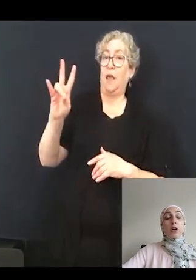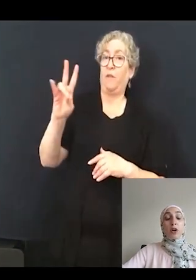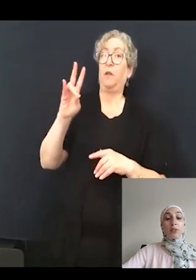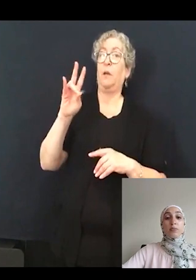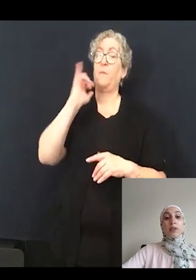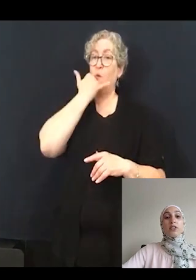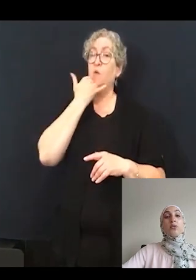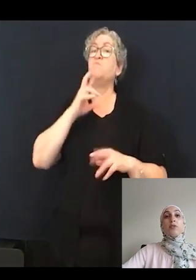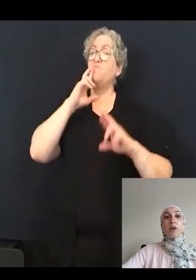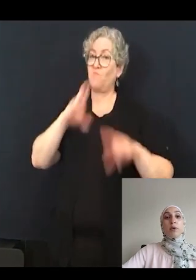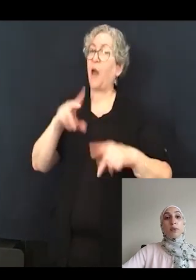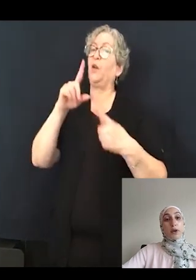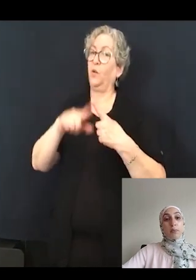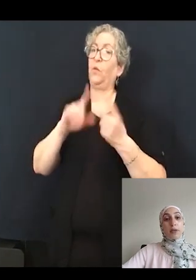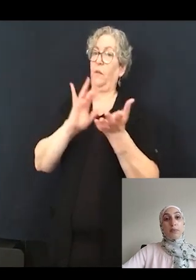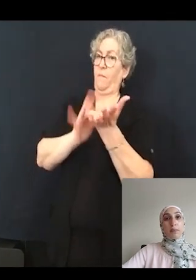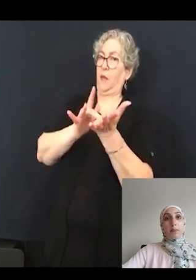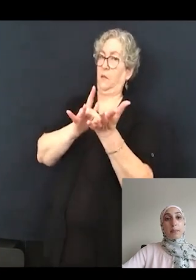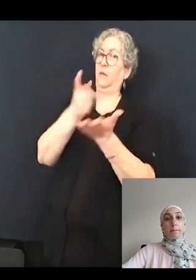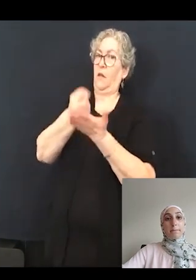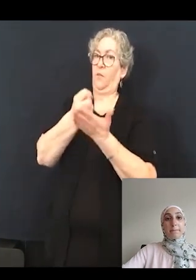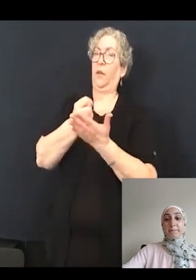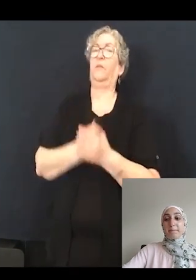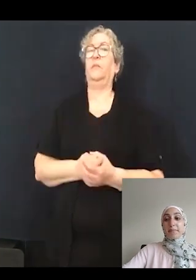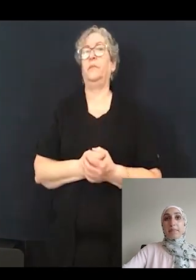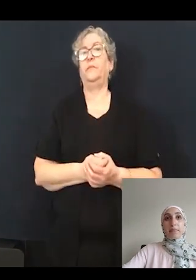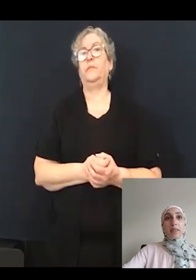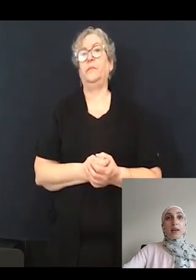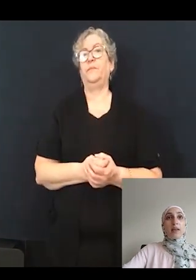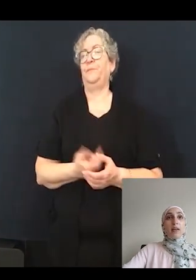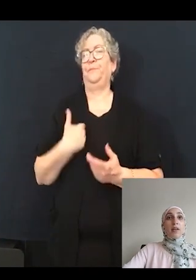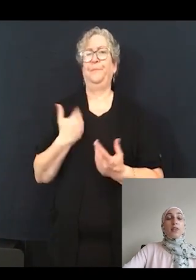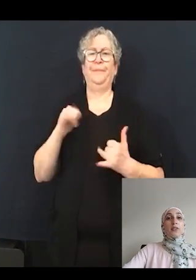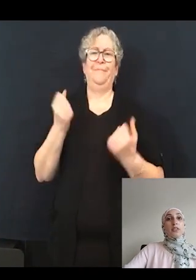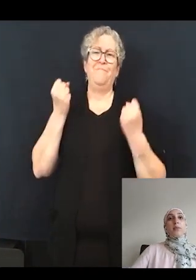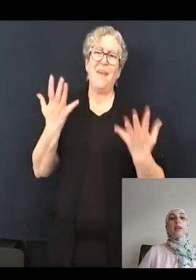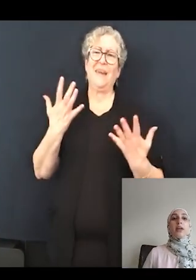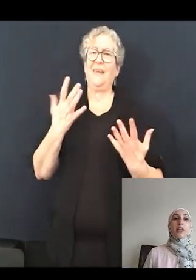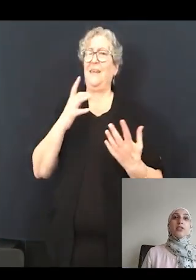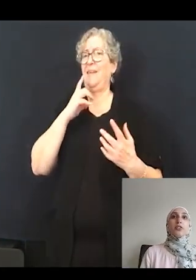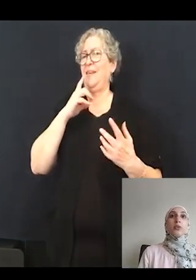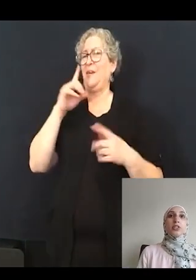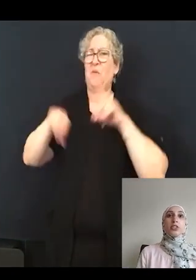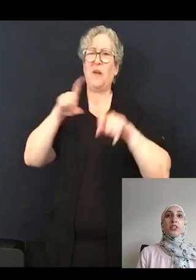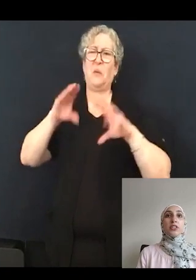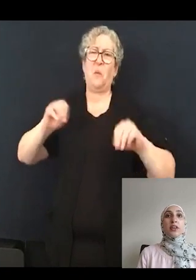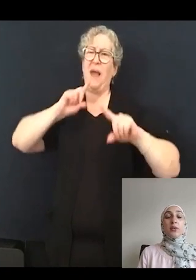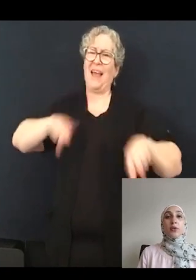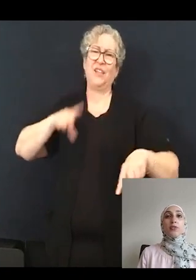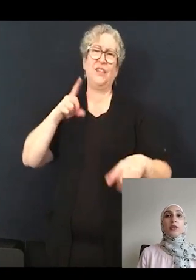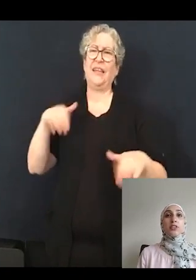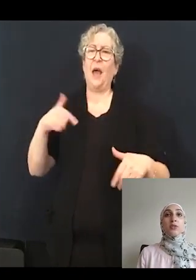to a pharmacotherapy. There's still many unanswered questions and in order for us to move into the clinic